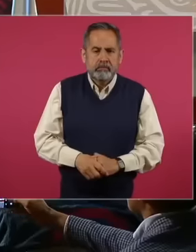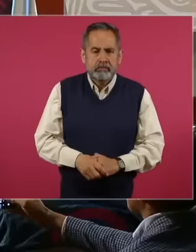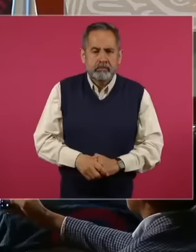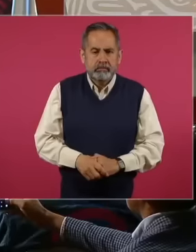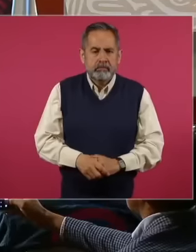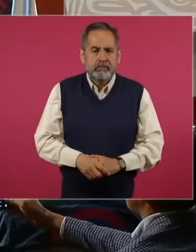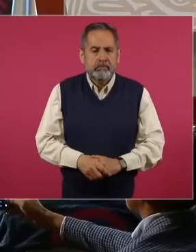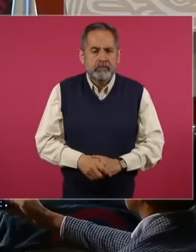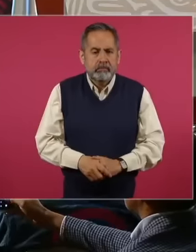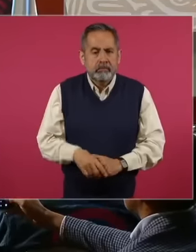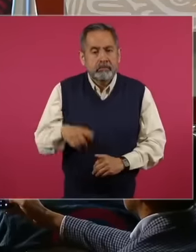And this This is what they have